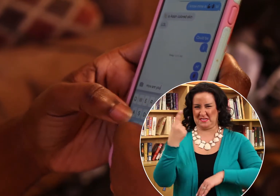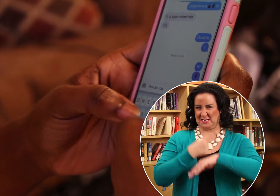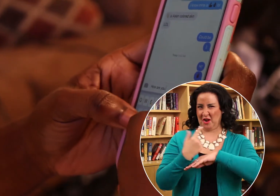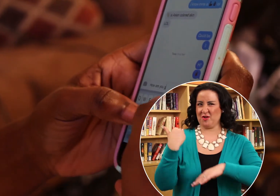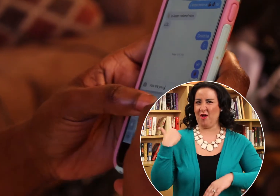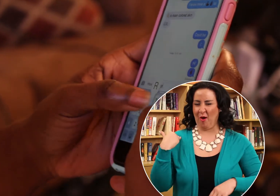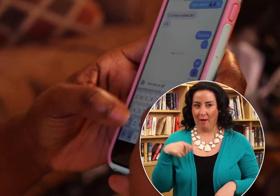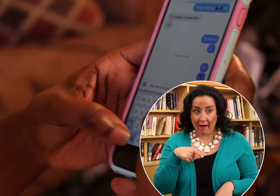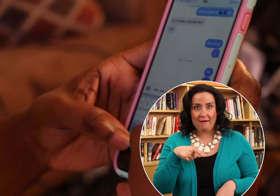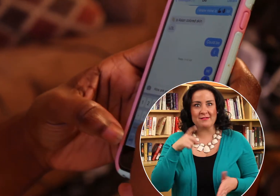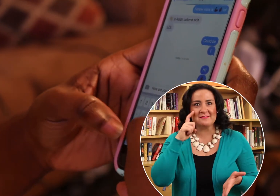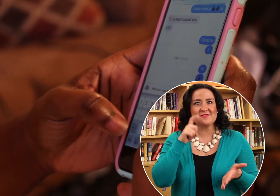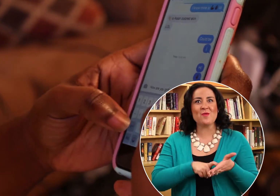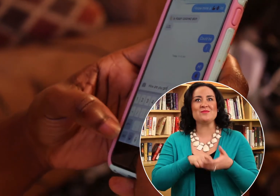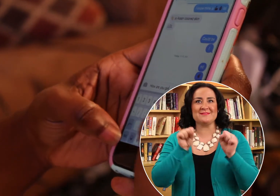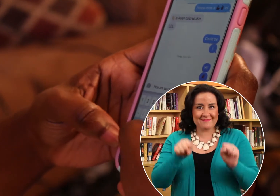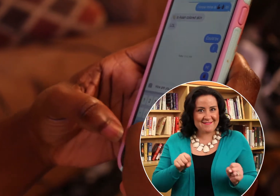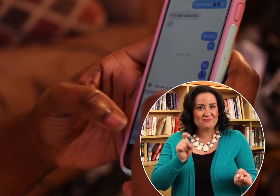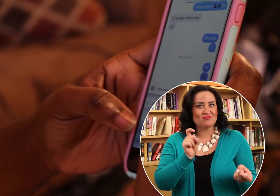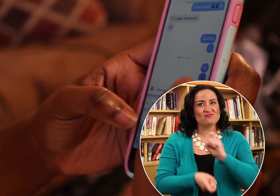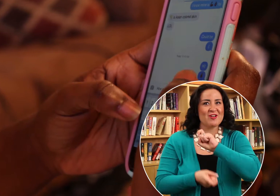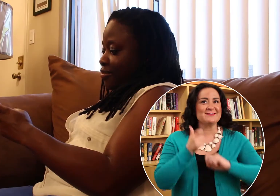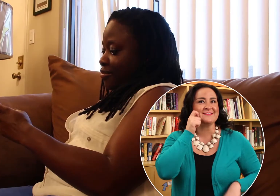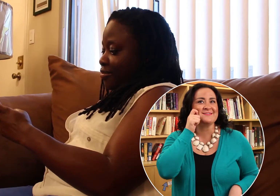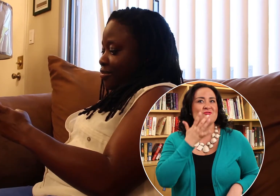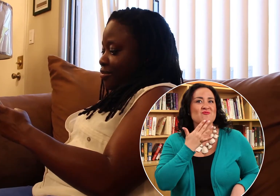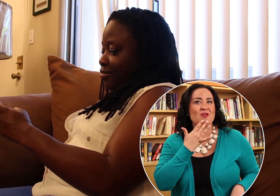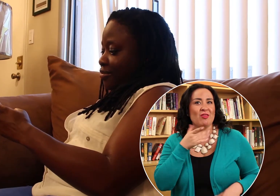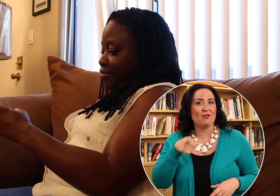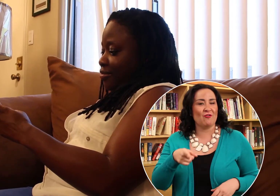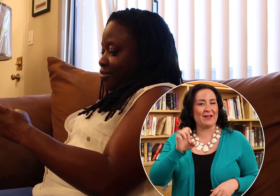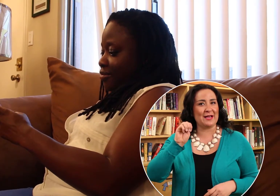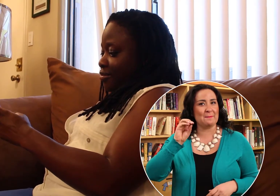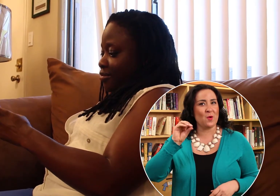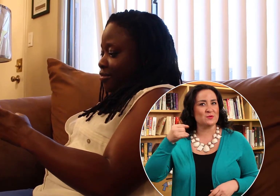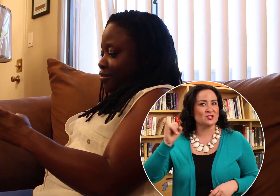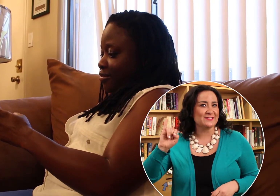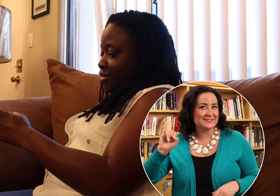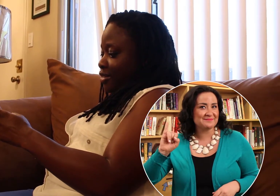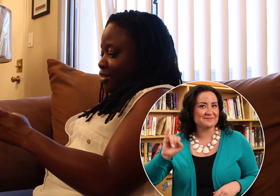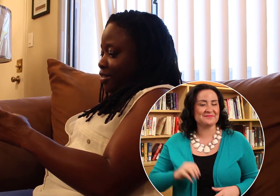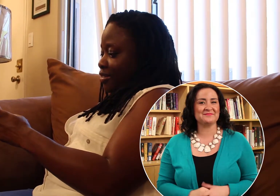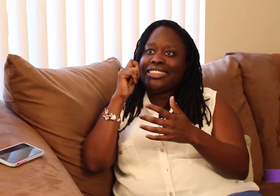and that's when she noticed that she could change the skin tone on most of her emojis.